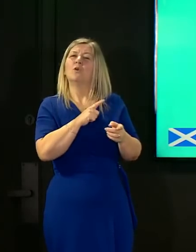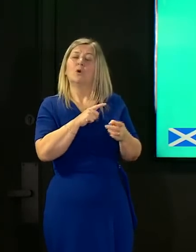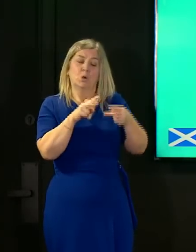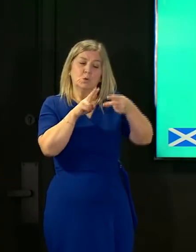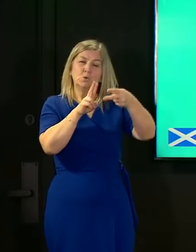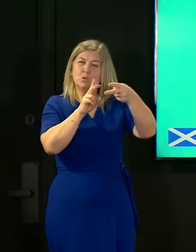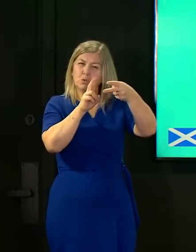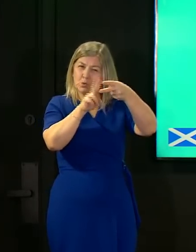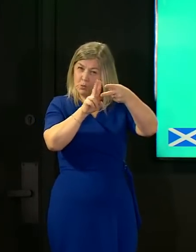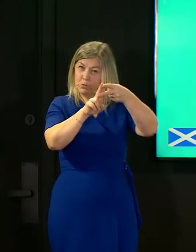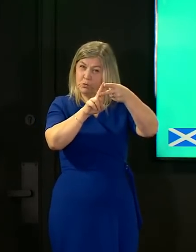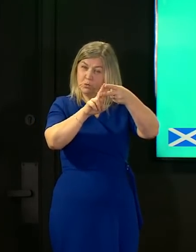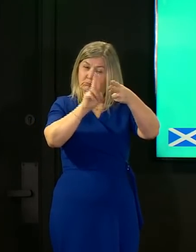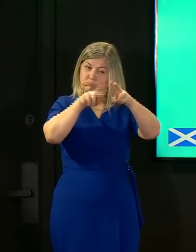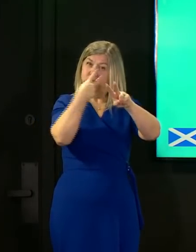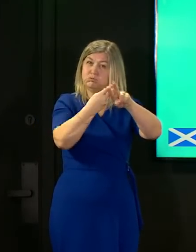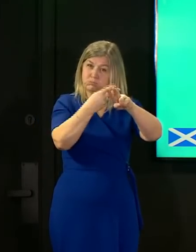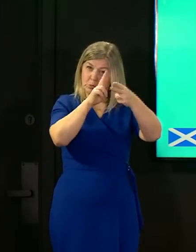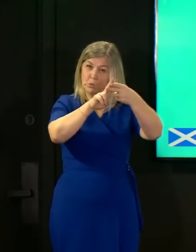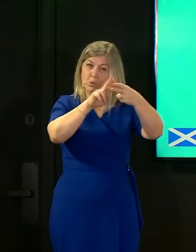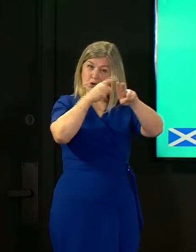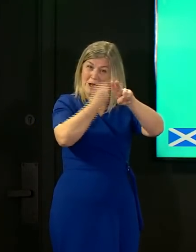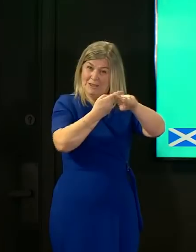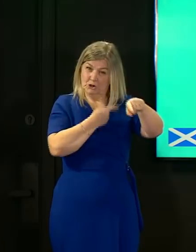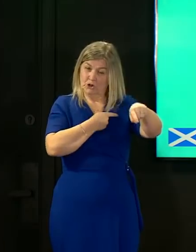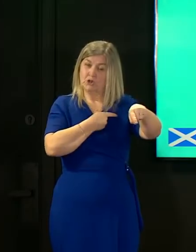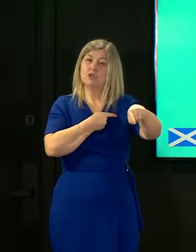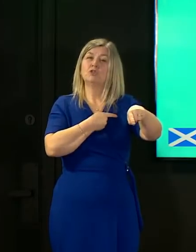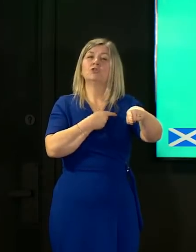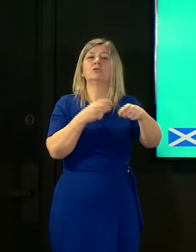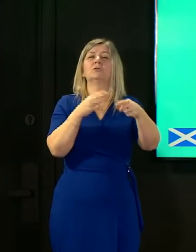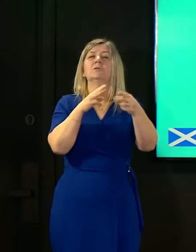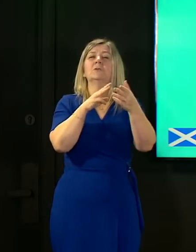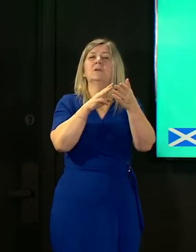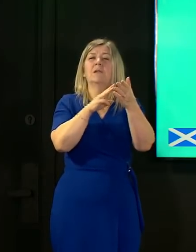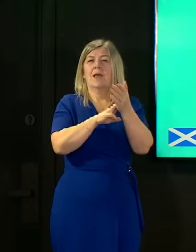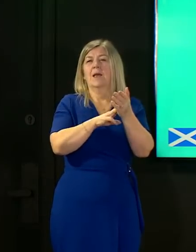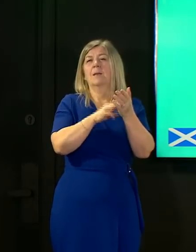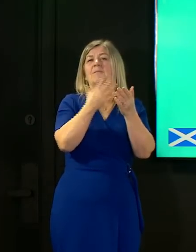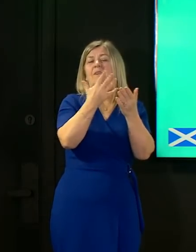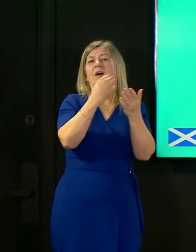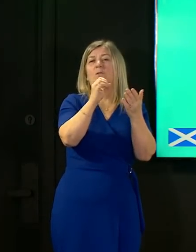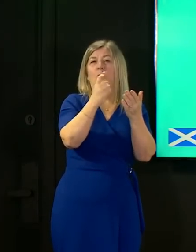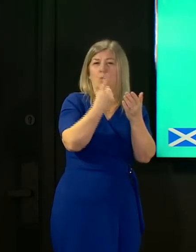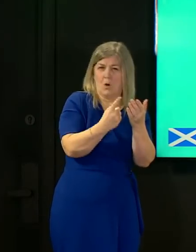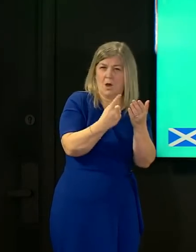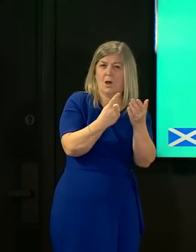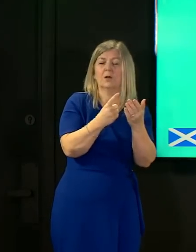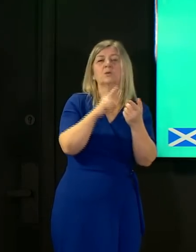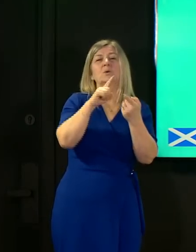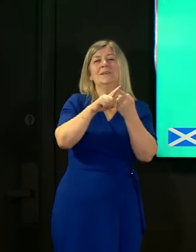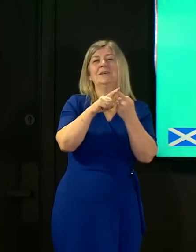that we see within this virus at the n501 site and the e484 site may be associated